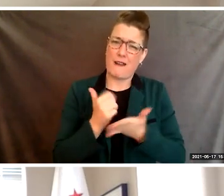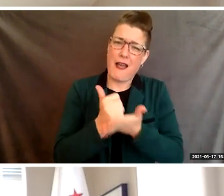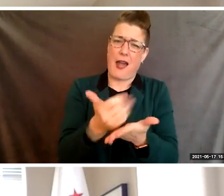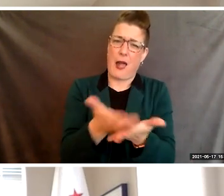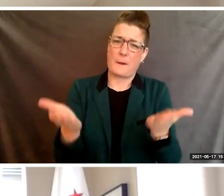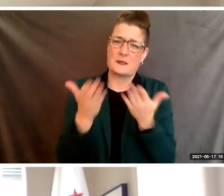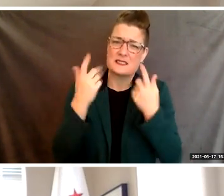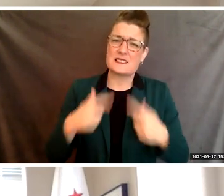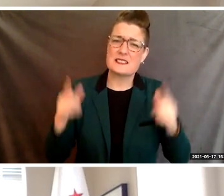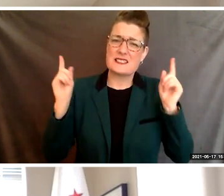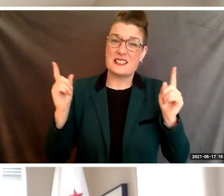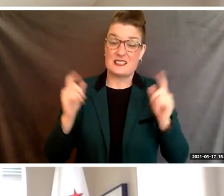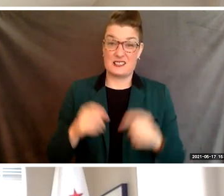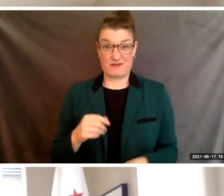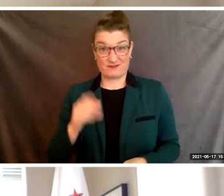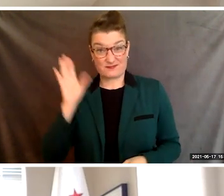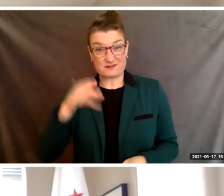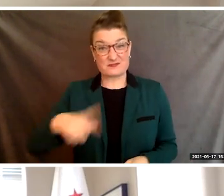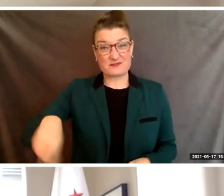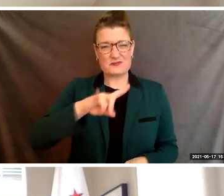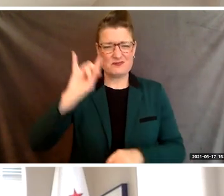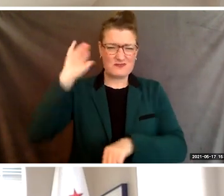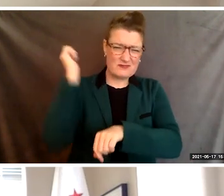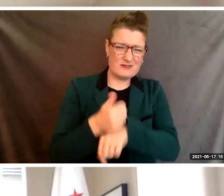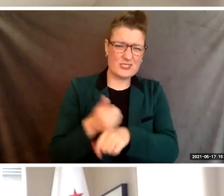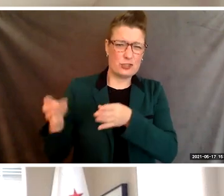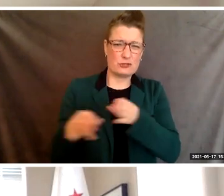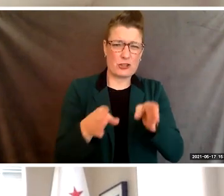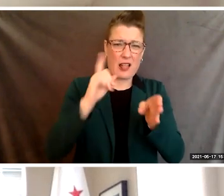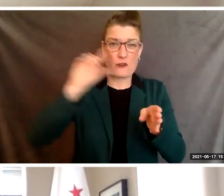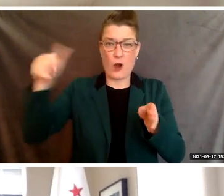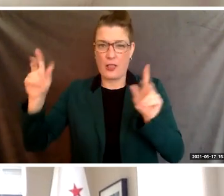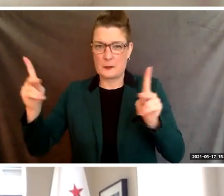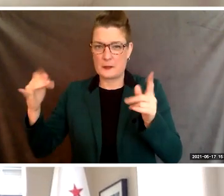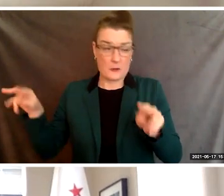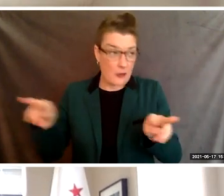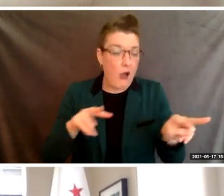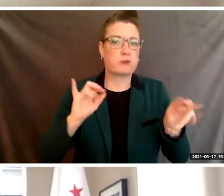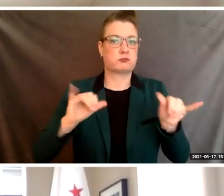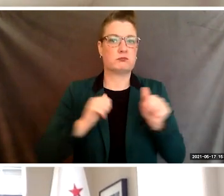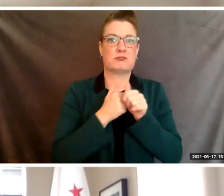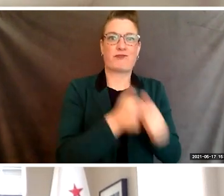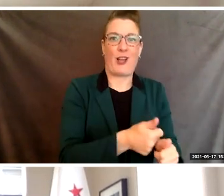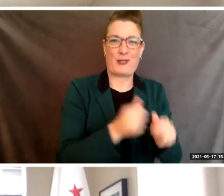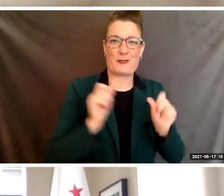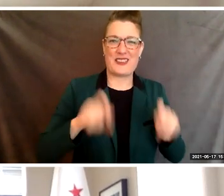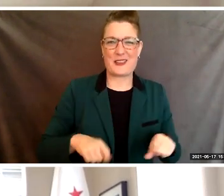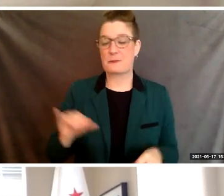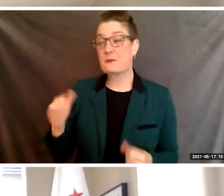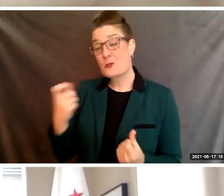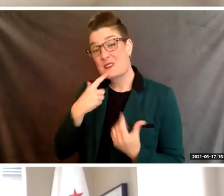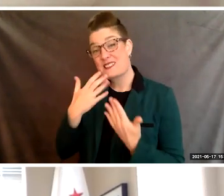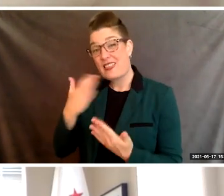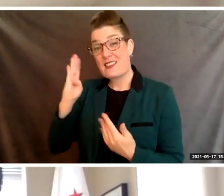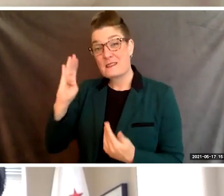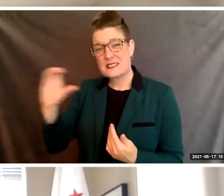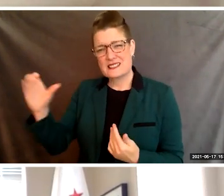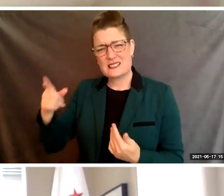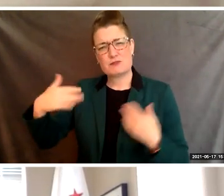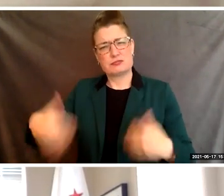You've blazed a trail for others now to follow. I also want to thank Berkeley City College for being an invaluable partner